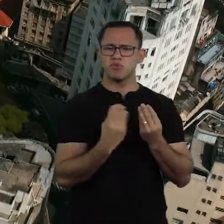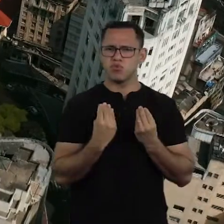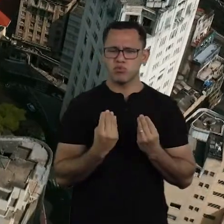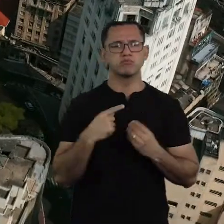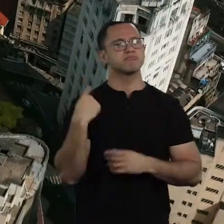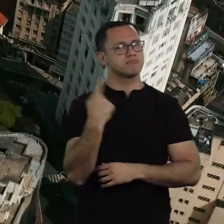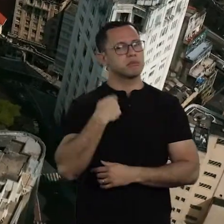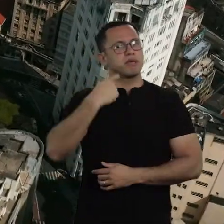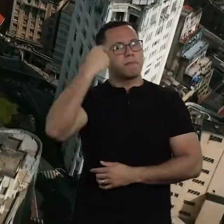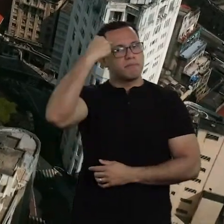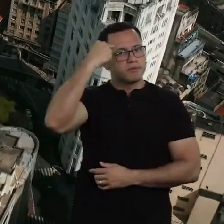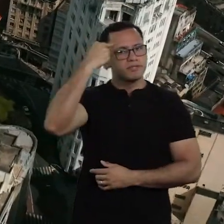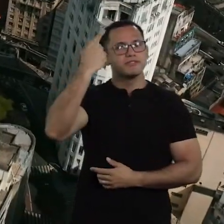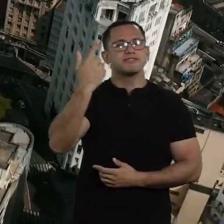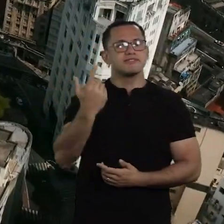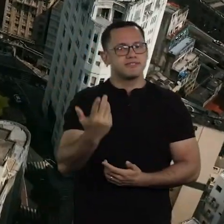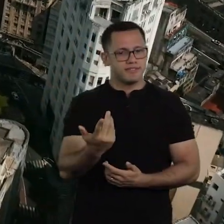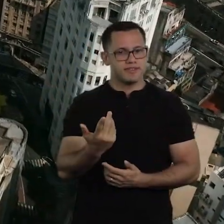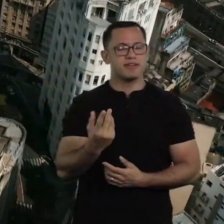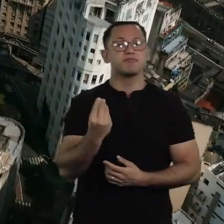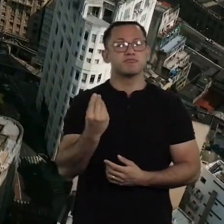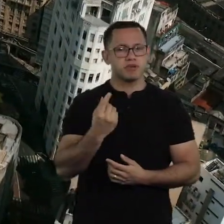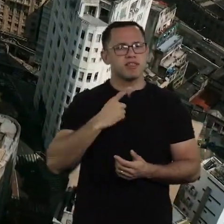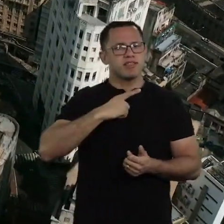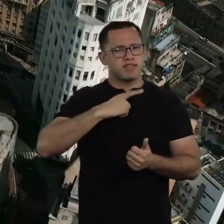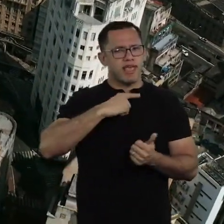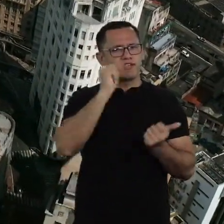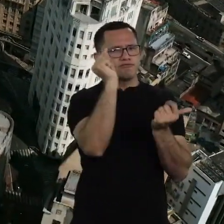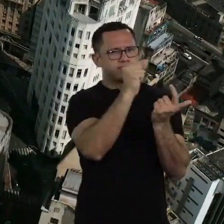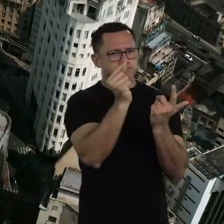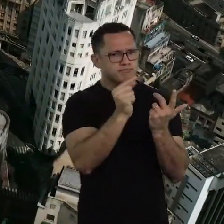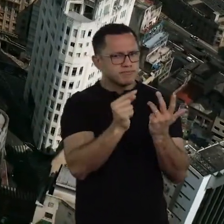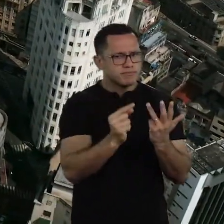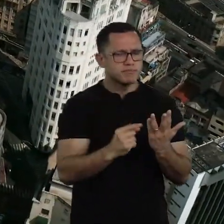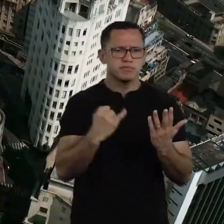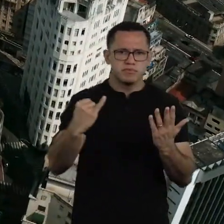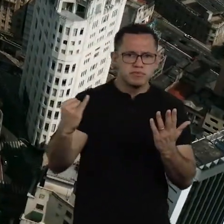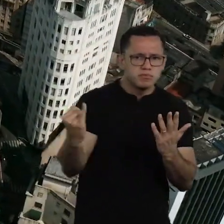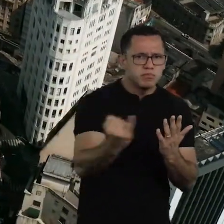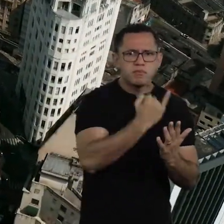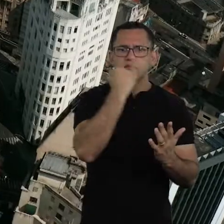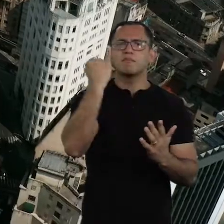there are many principles and instances that structure our way of life.